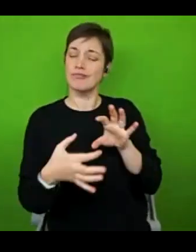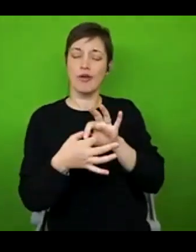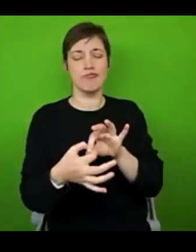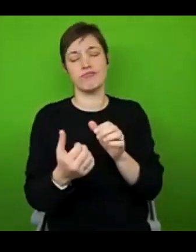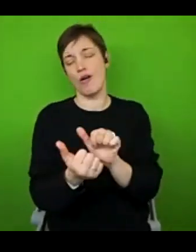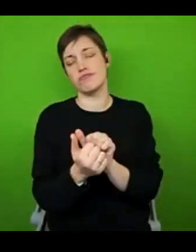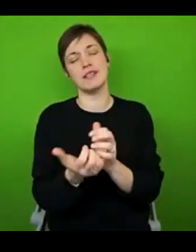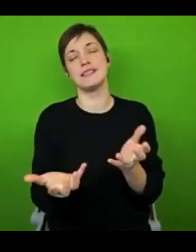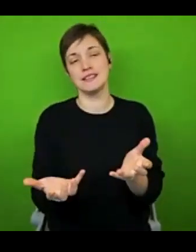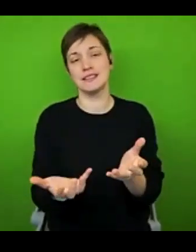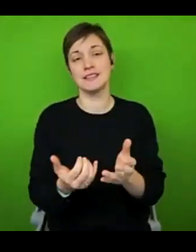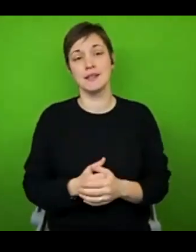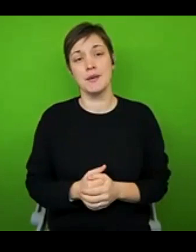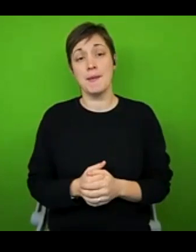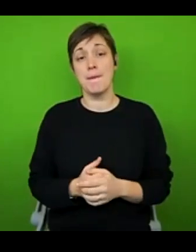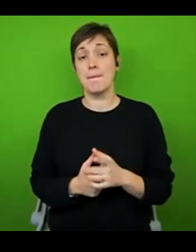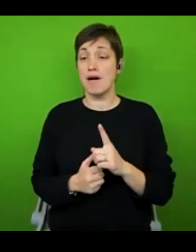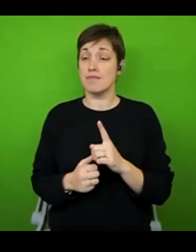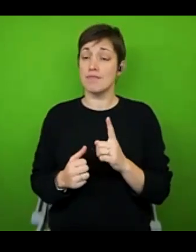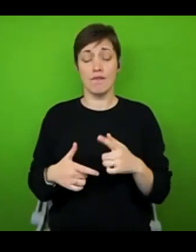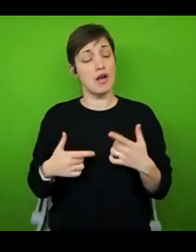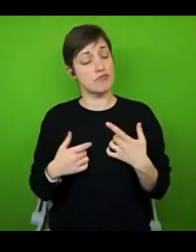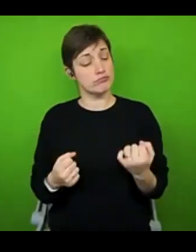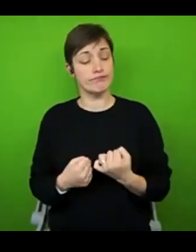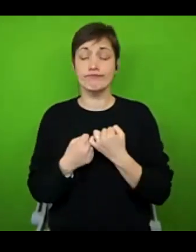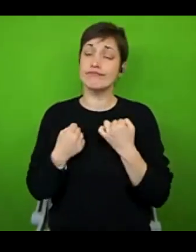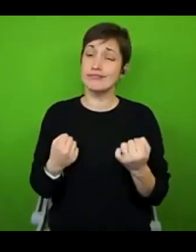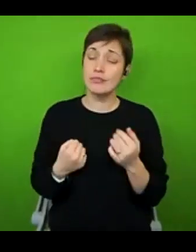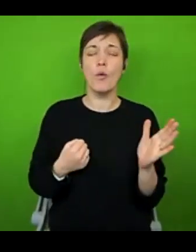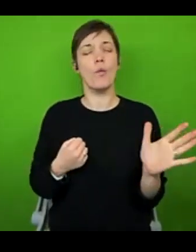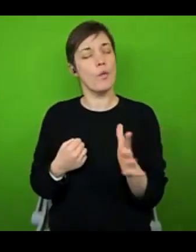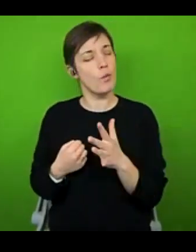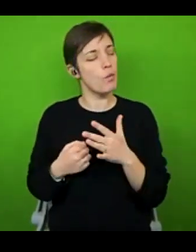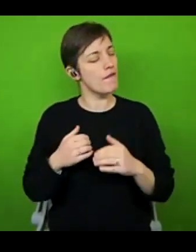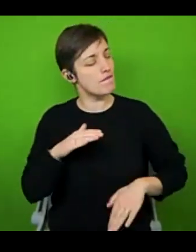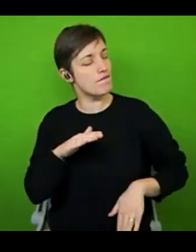all of that, I do really strongly feel that there is always fulfilment and joy to be found in the everyday